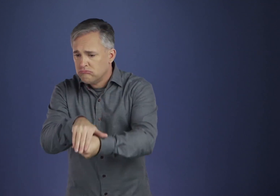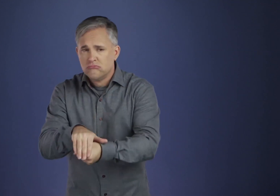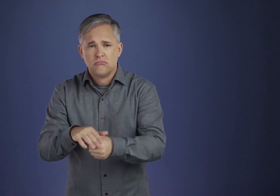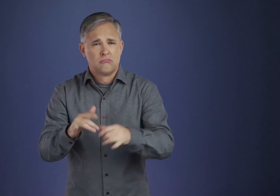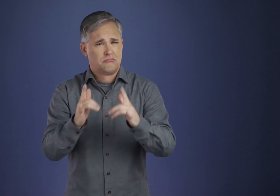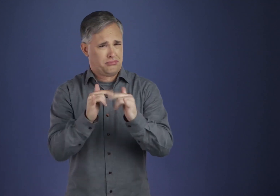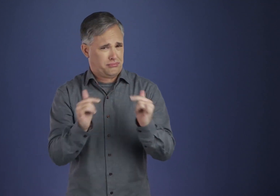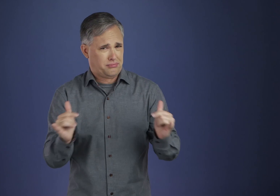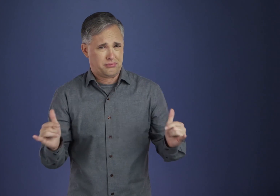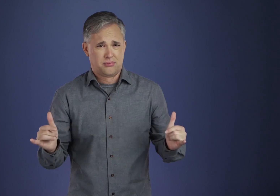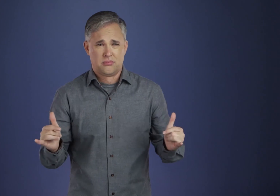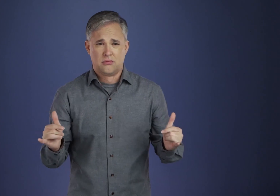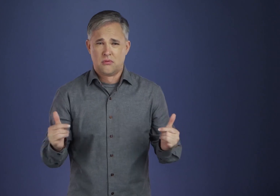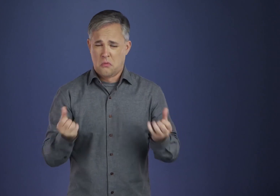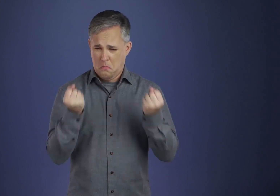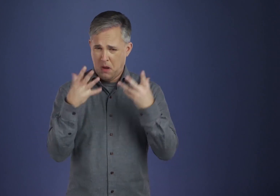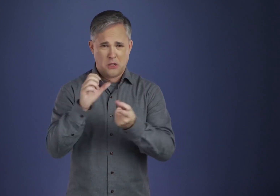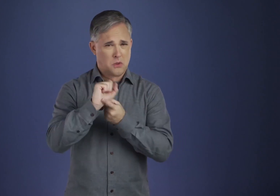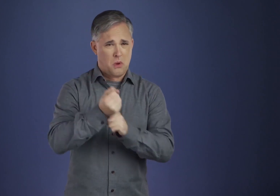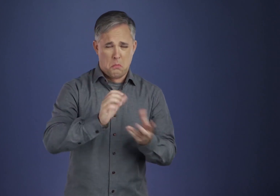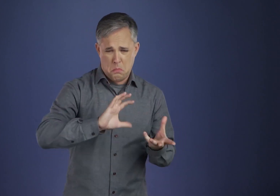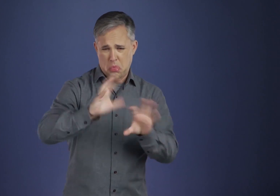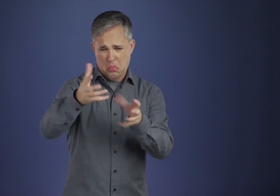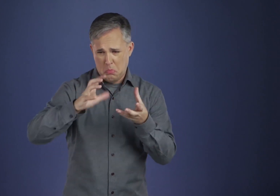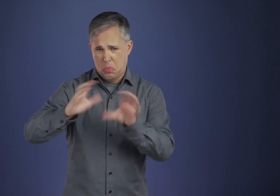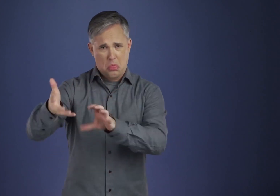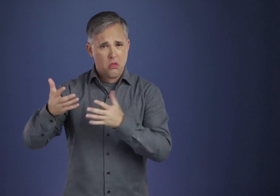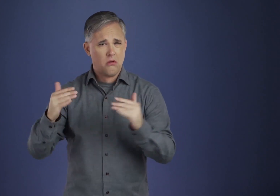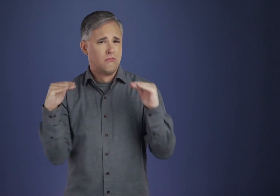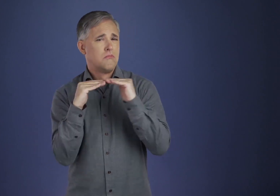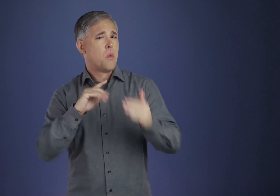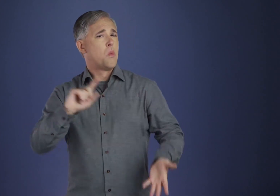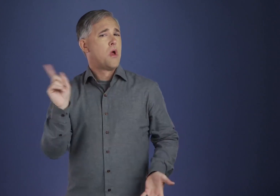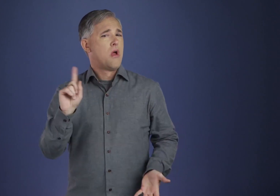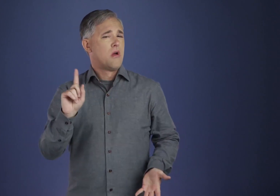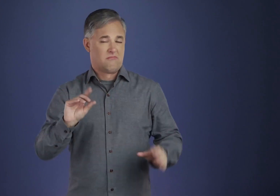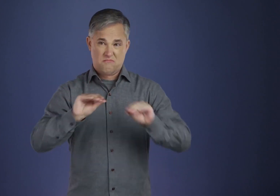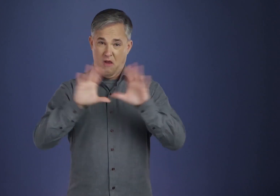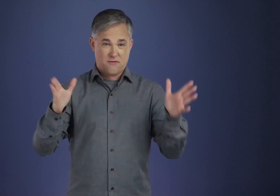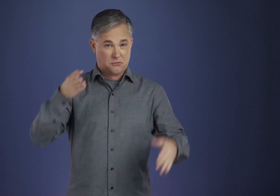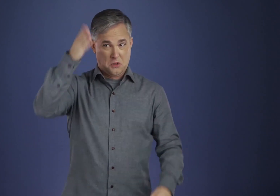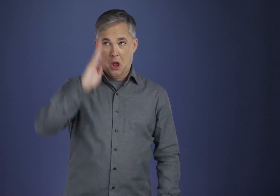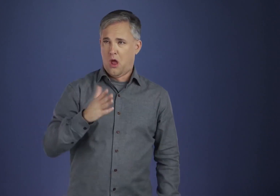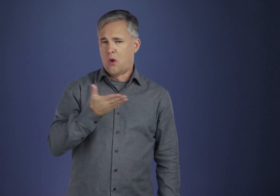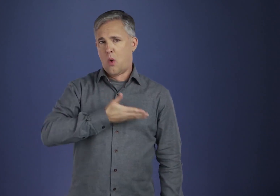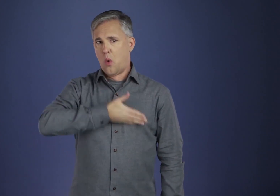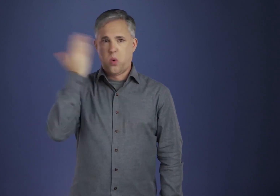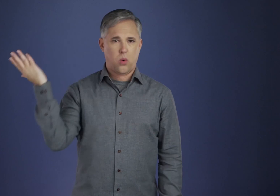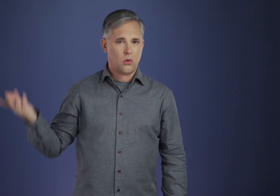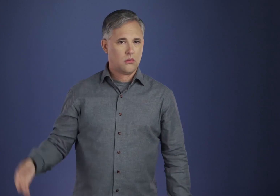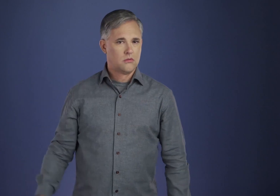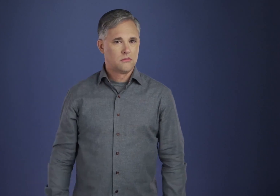Surely there could be no justice in this scheme of things, and therefore no God at all.